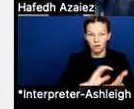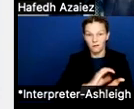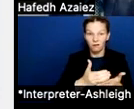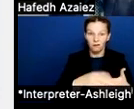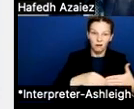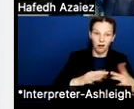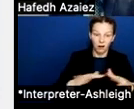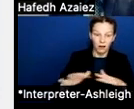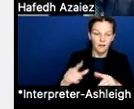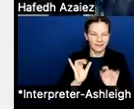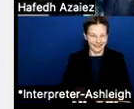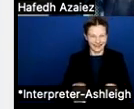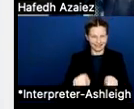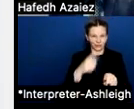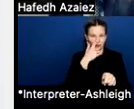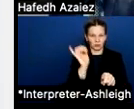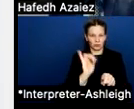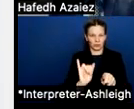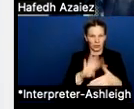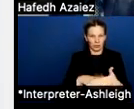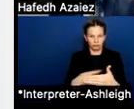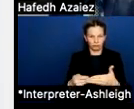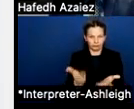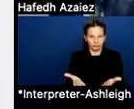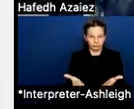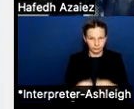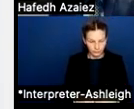in terms of the number of employees who are actually on board at that point in time.